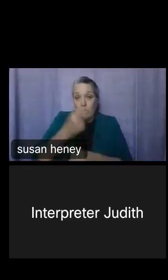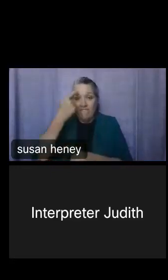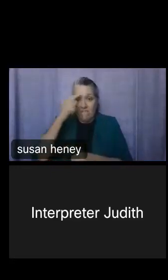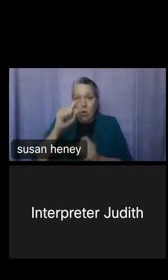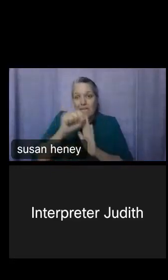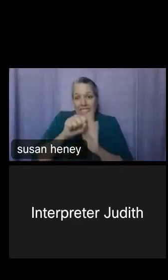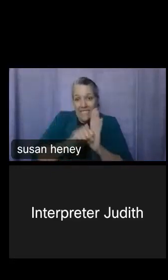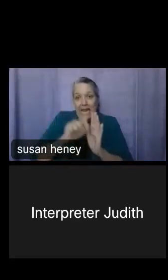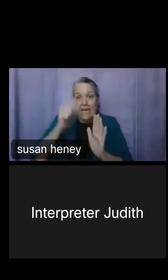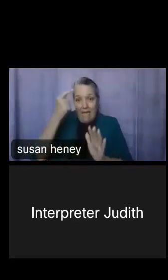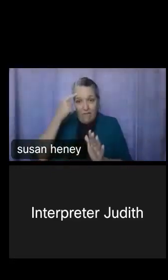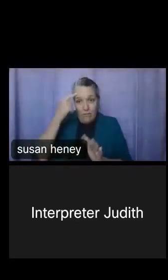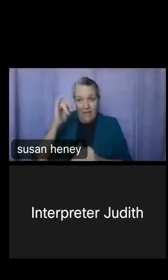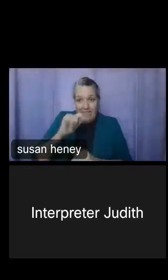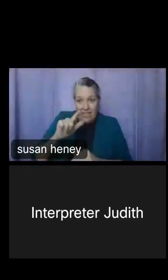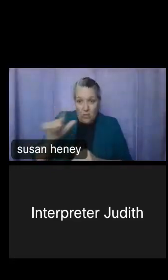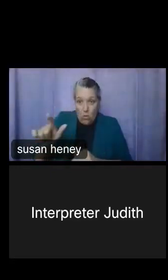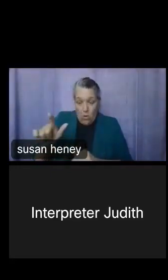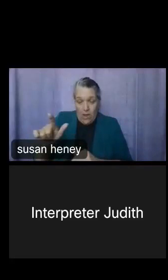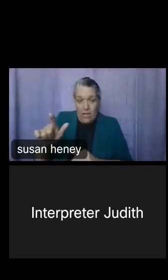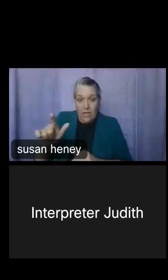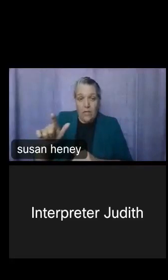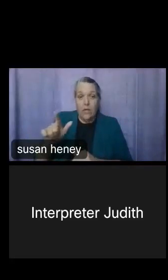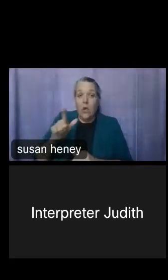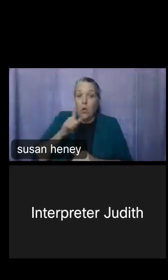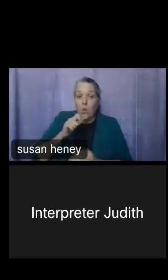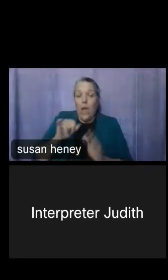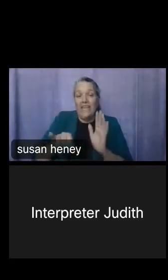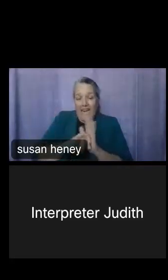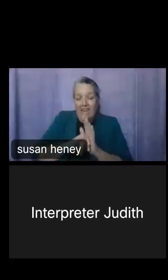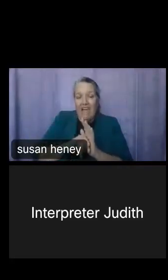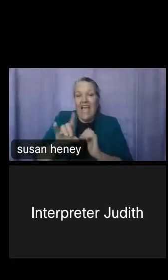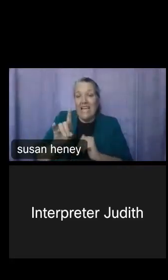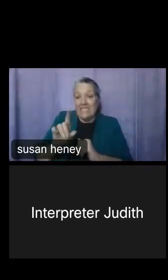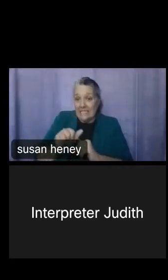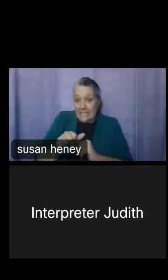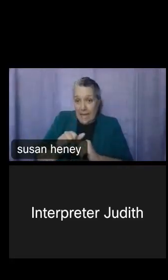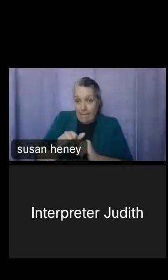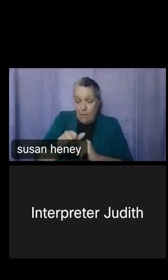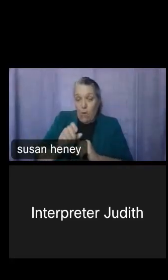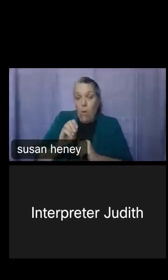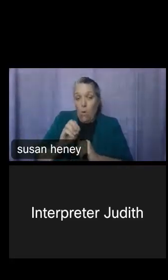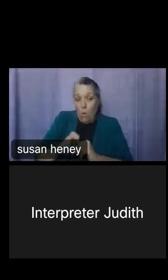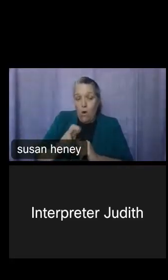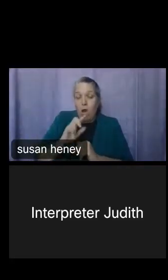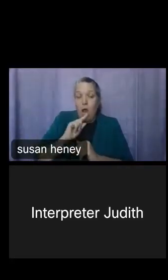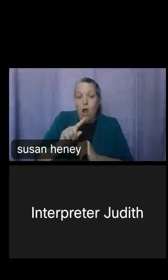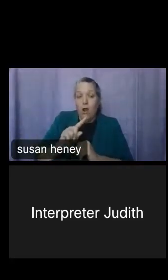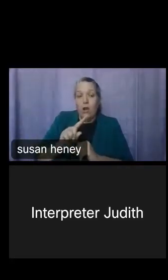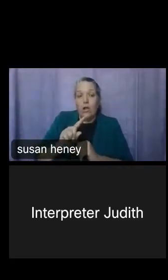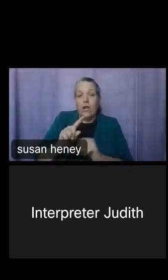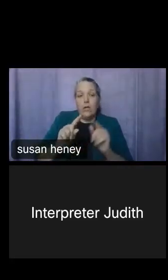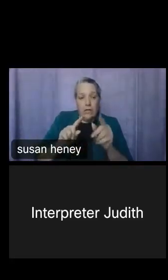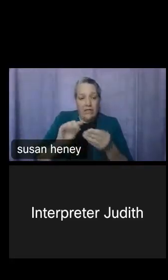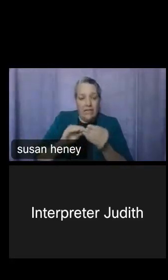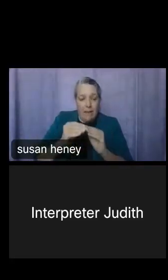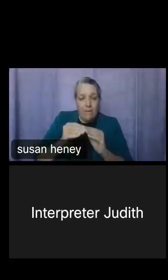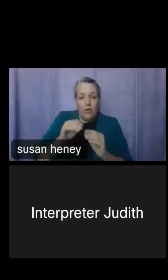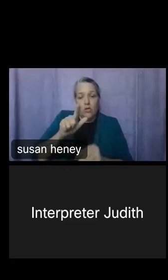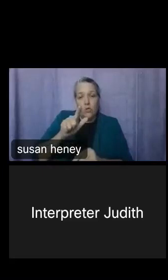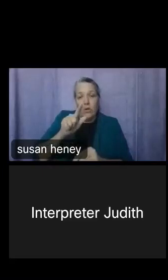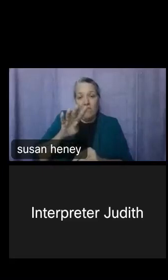in Illinois who do identify as being disabled are 24,577, so we can go down too and note